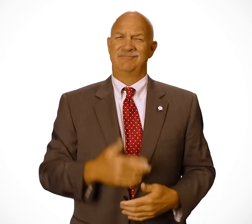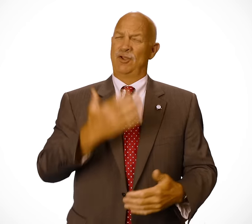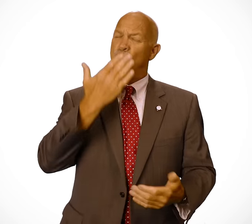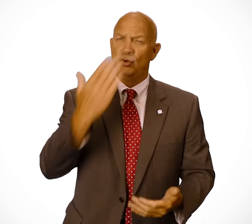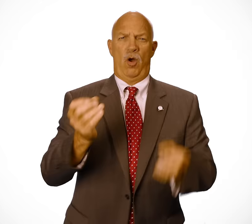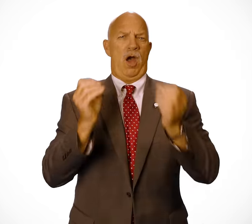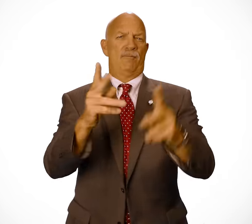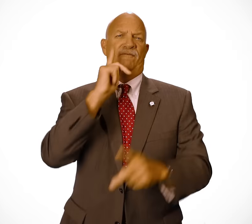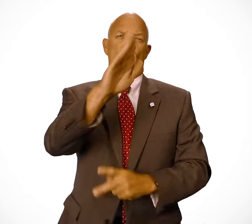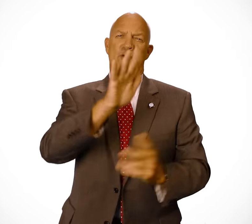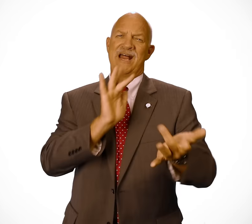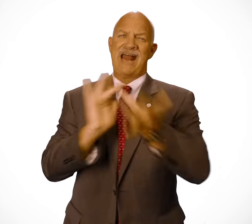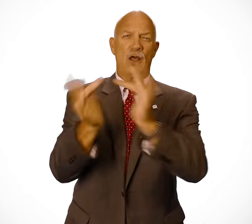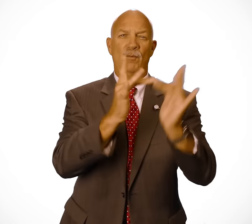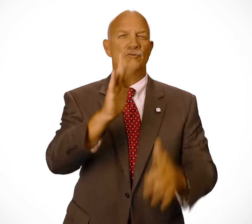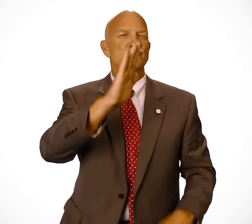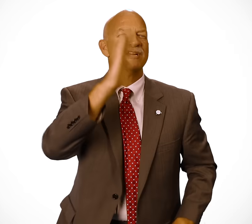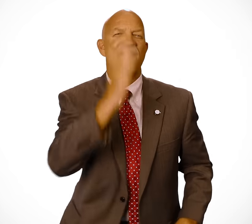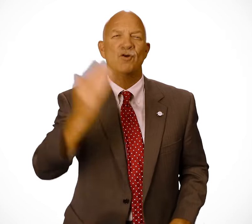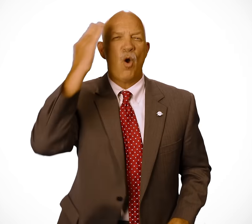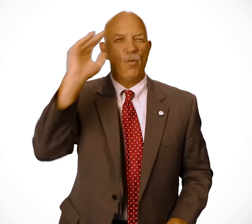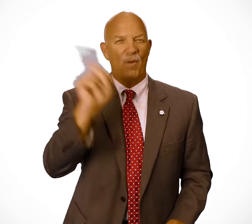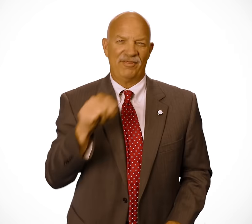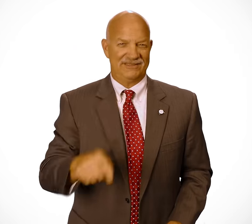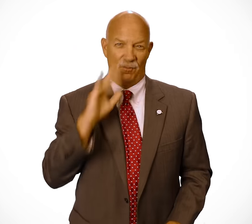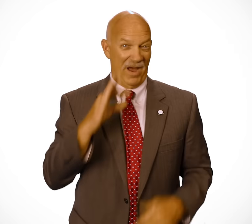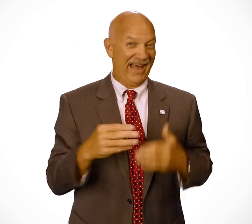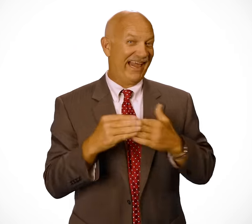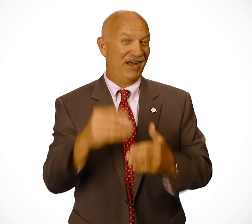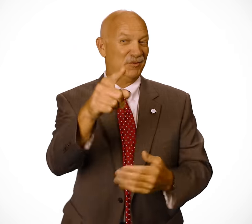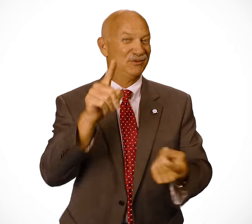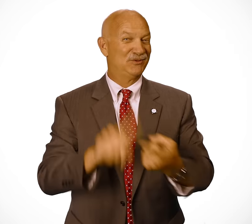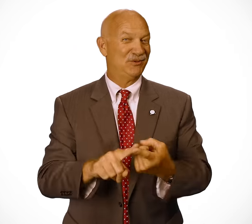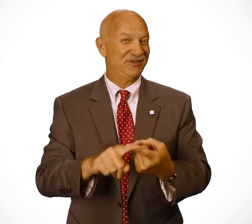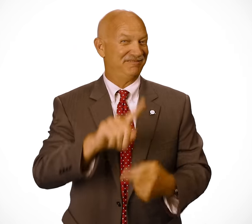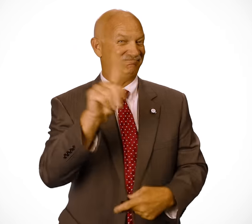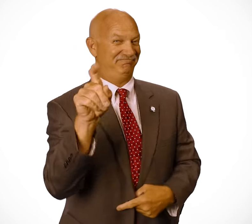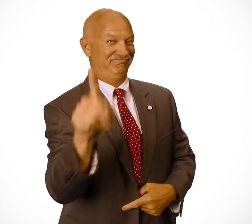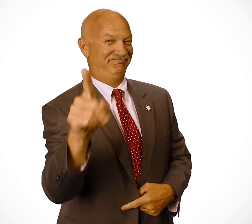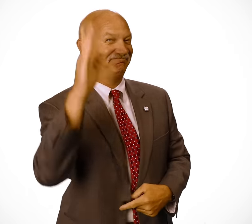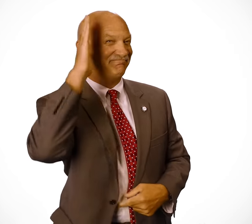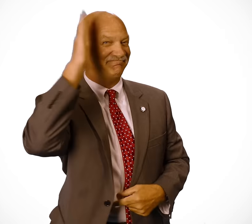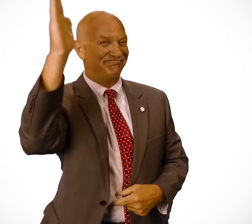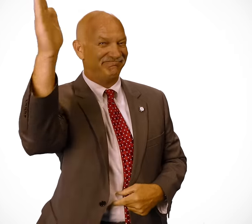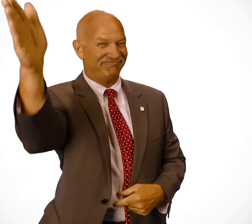This is a good opportunity for you to network; you’ll never know where this will lead you to! Perhaps to many future possibilities!